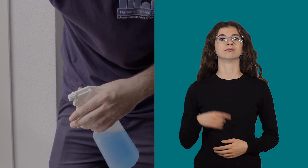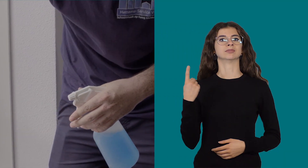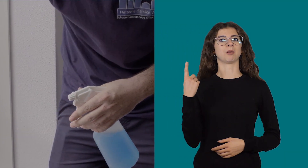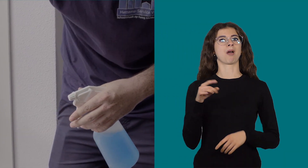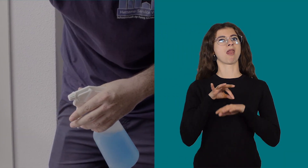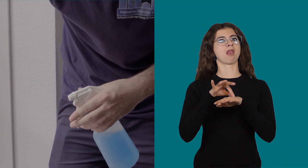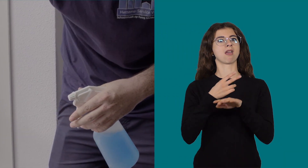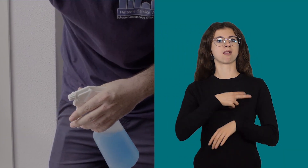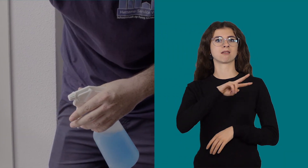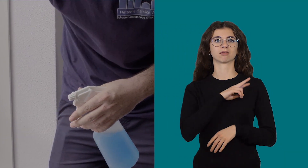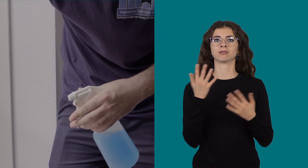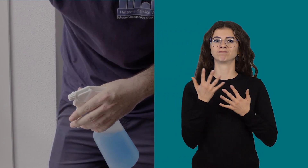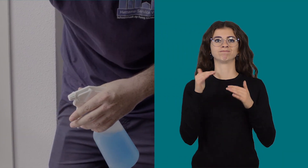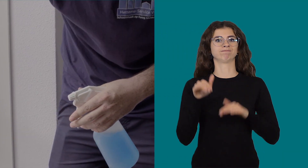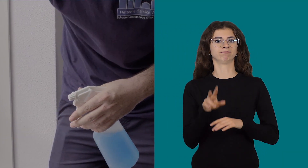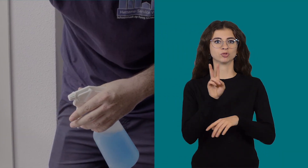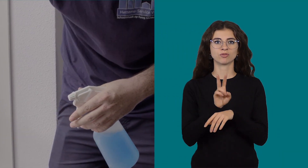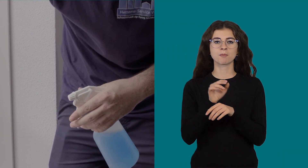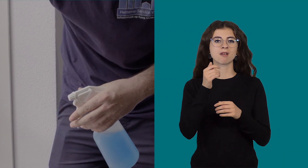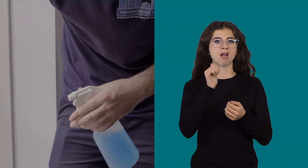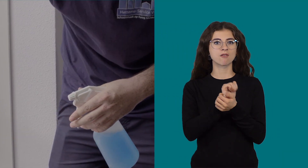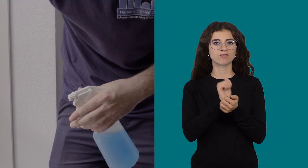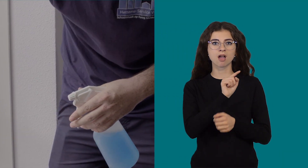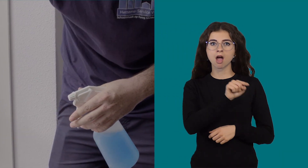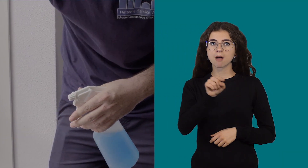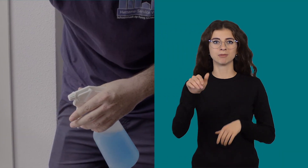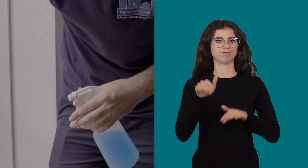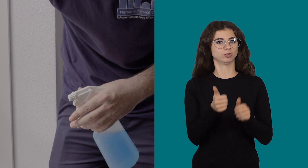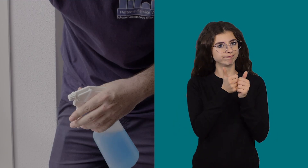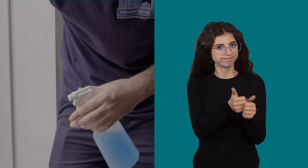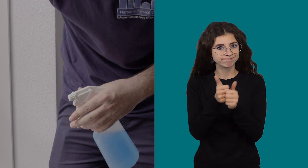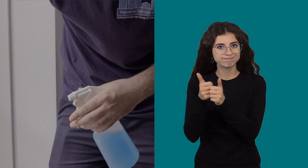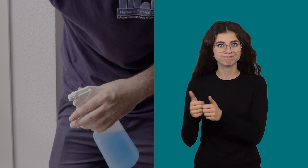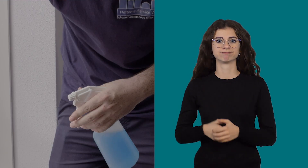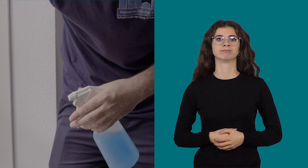As a foreman, Jordy makes sure that the tasks are carried out